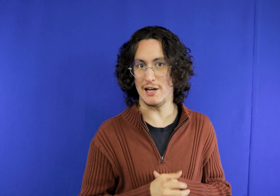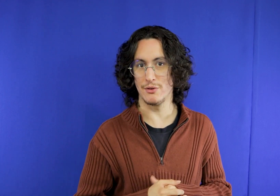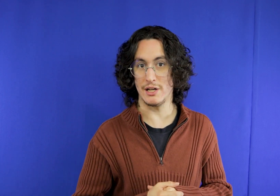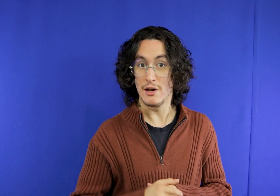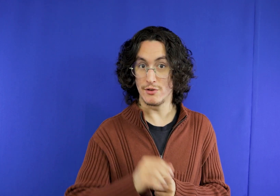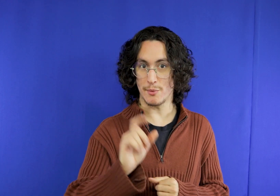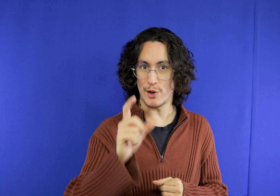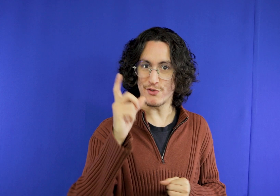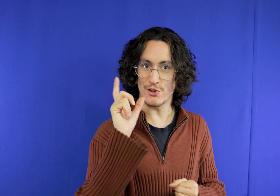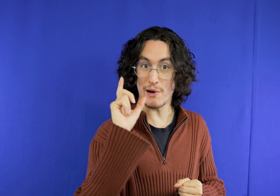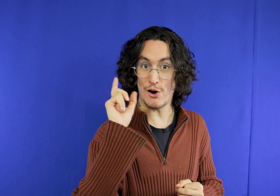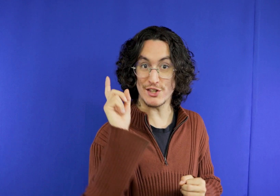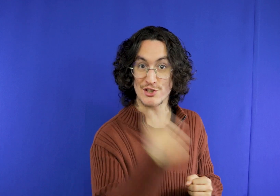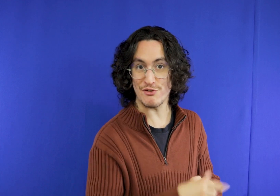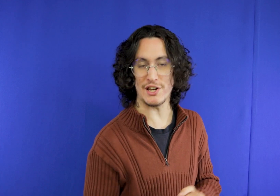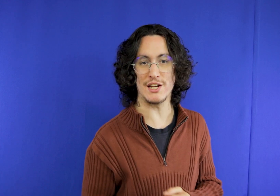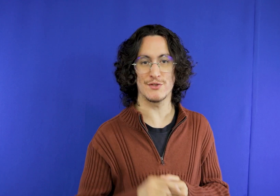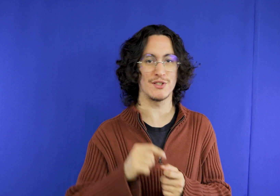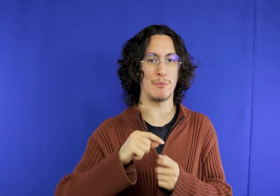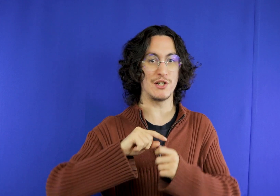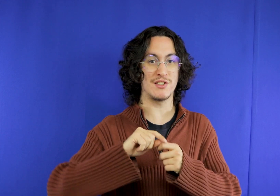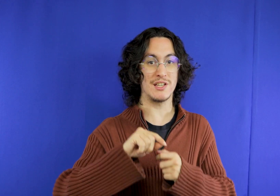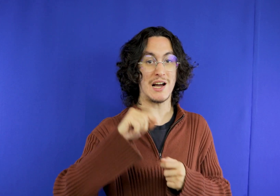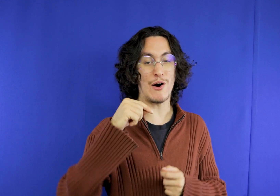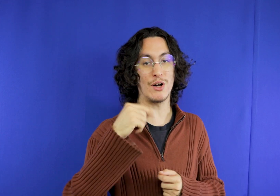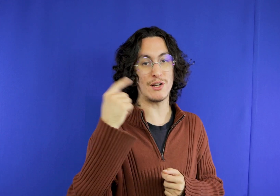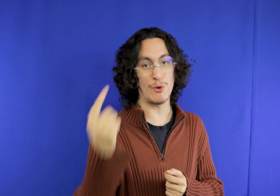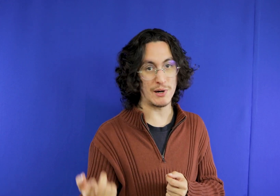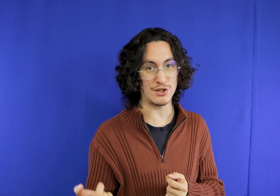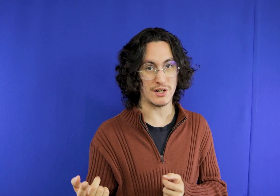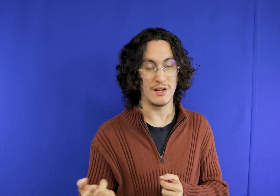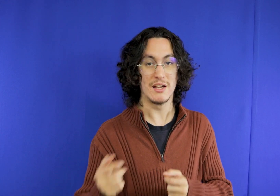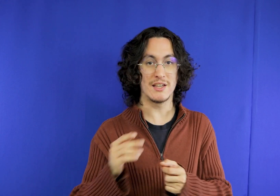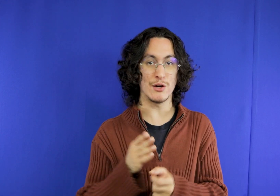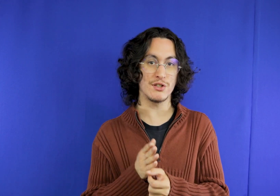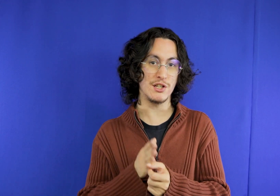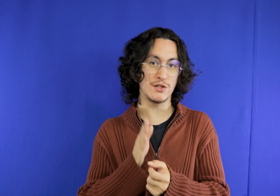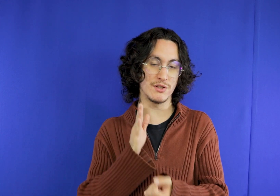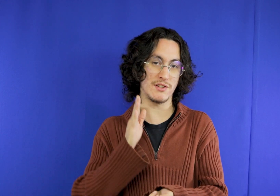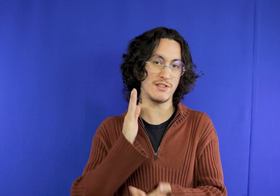to Gramado right You can take a different route you can follow the romantic route which is the following